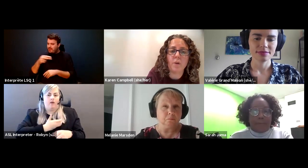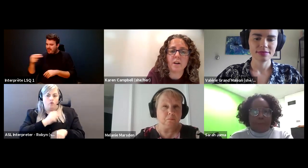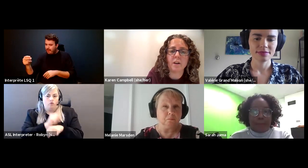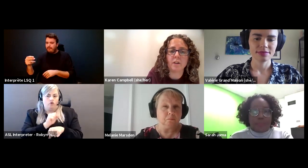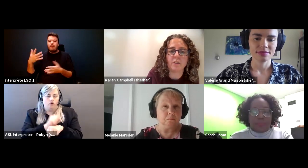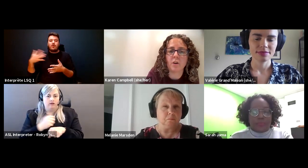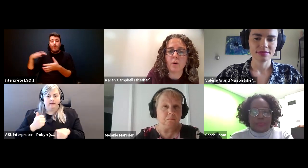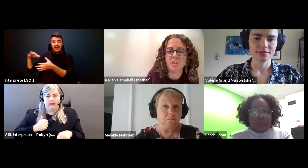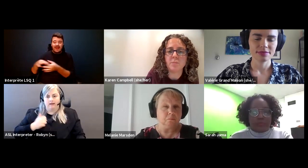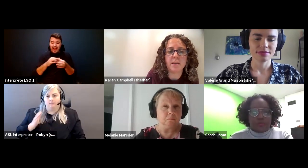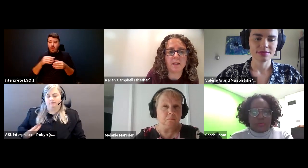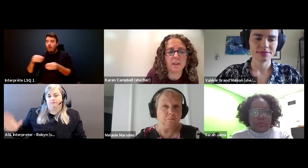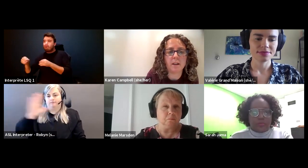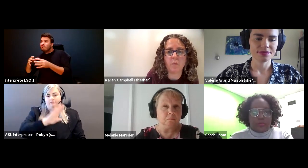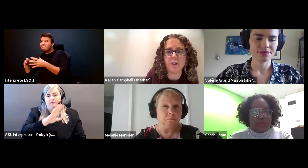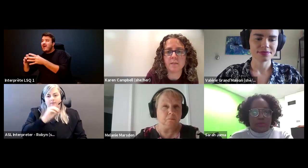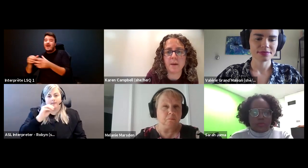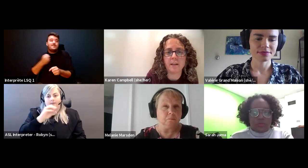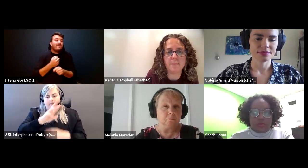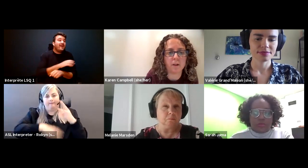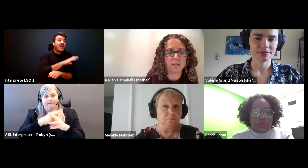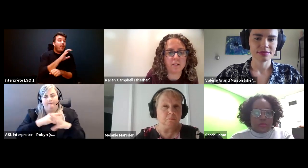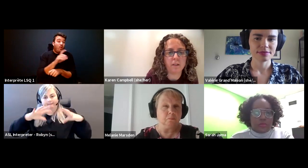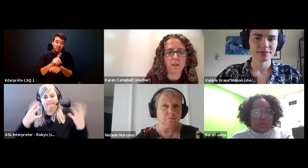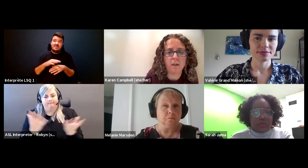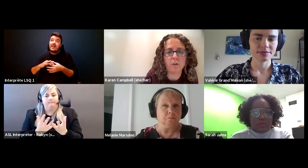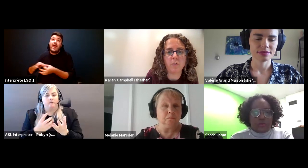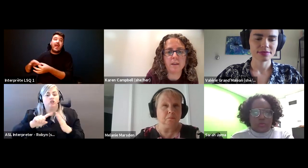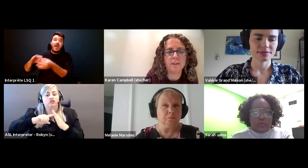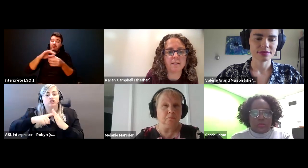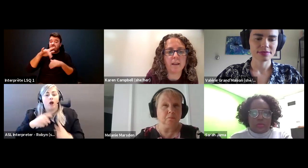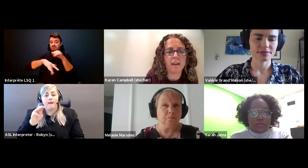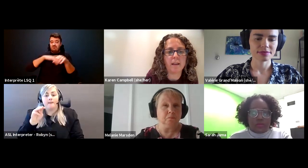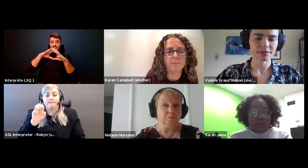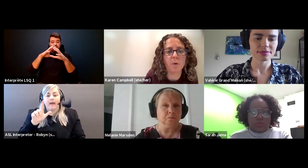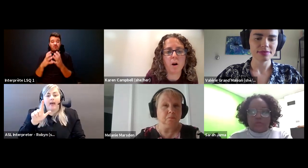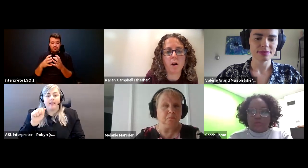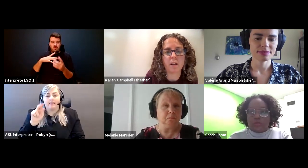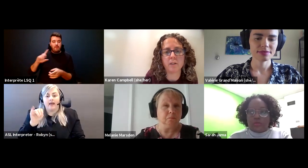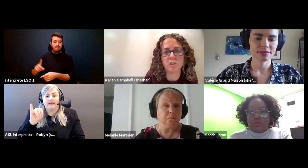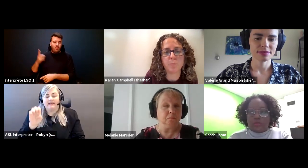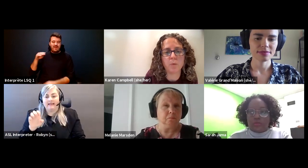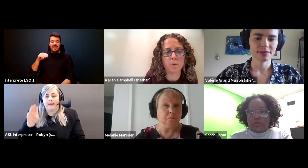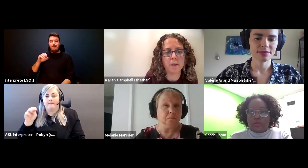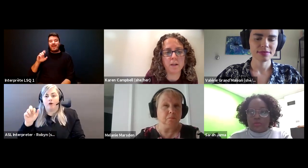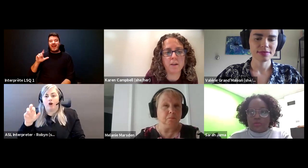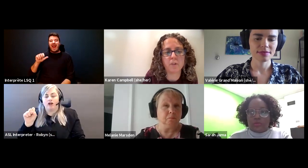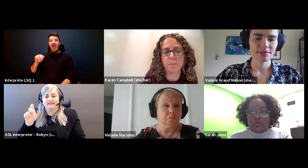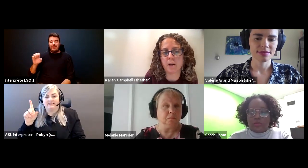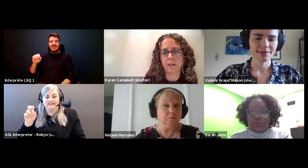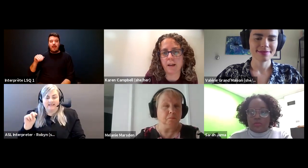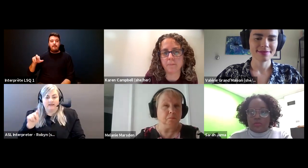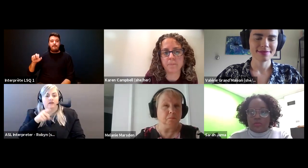Karen Campbell (she/her): we're going to begin with Melanie marston, who is a mohawk and ojibwe woman from bear clan.